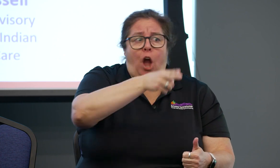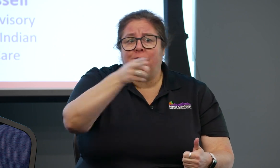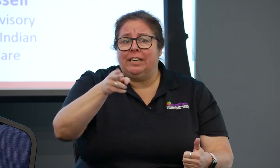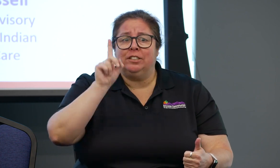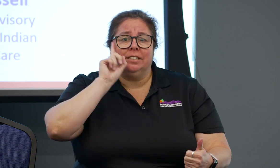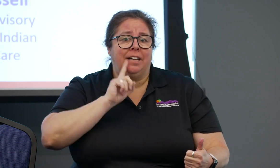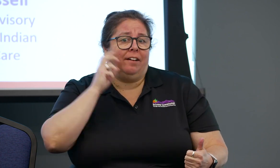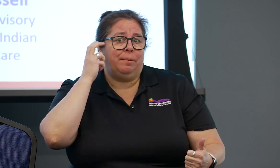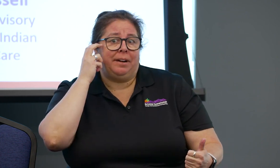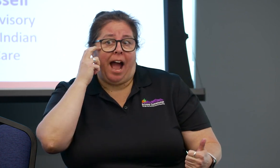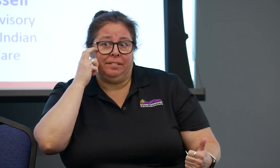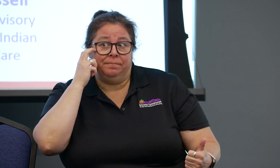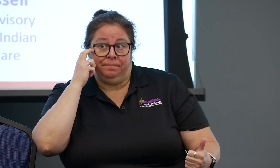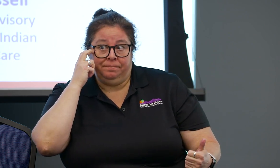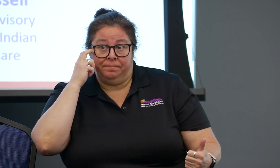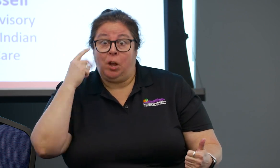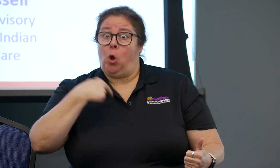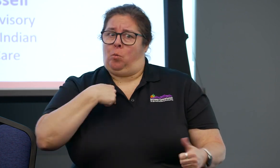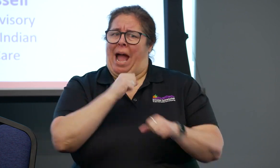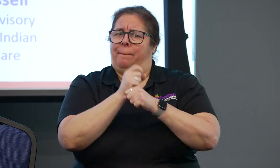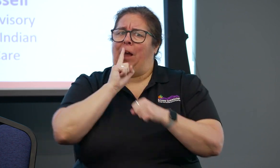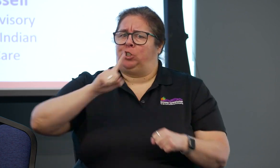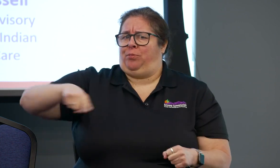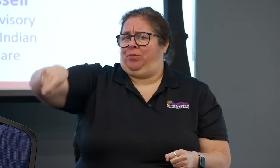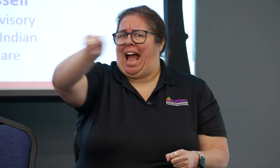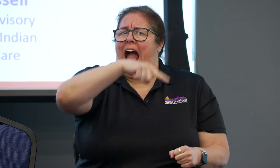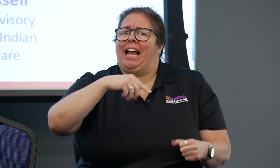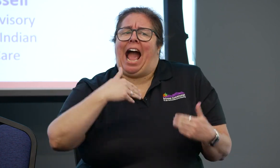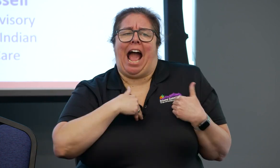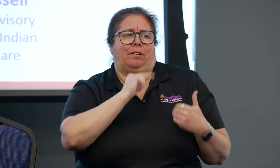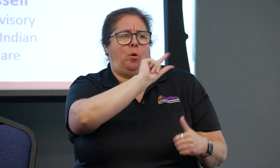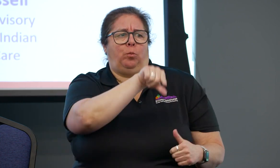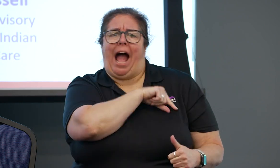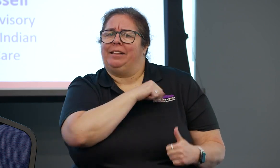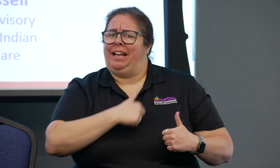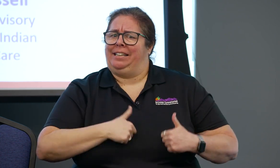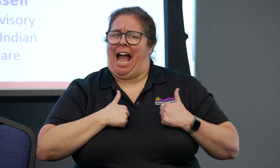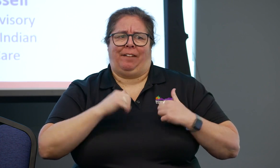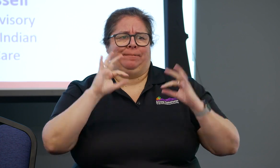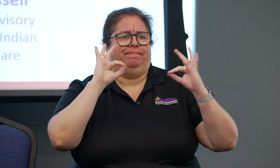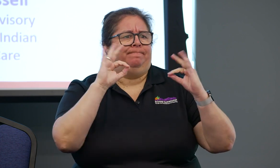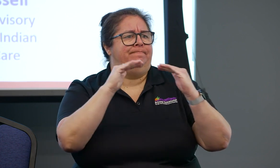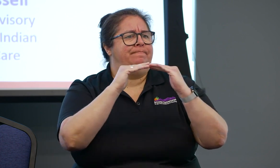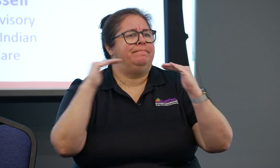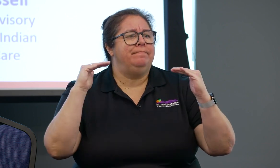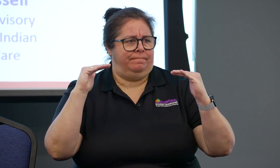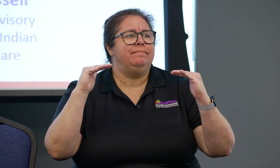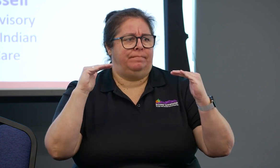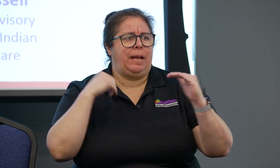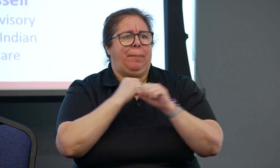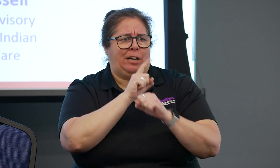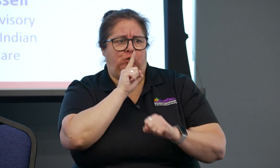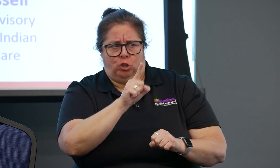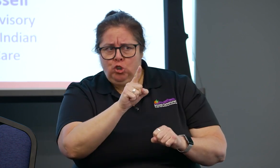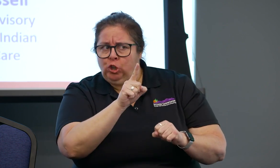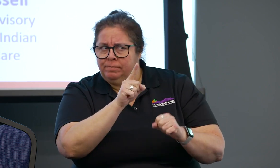And that hearing loss spans a great range of different kinds of labels and accommodations.